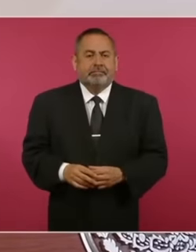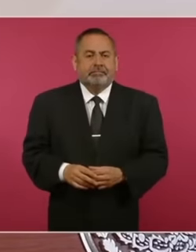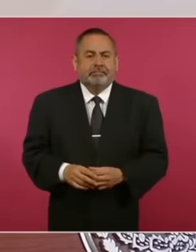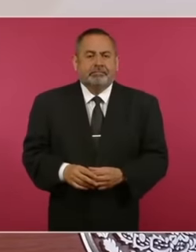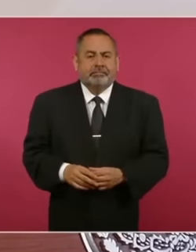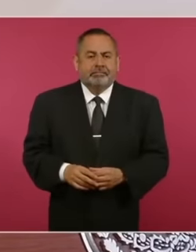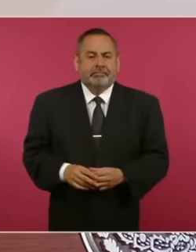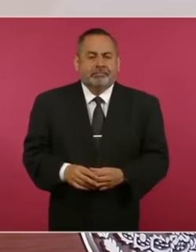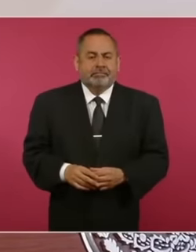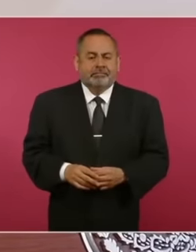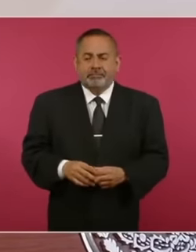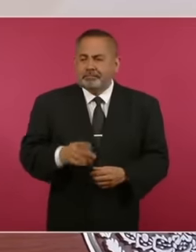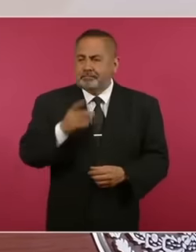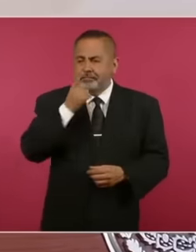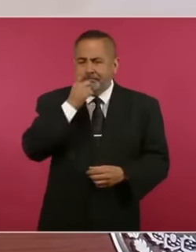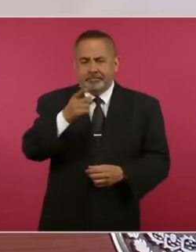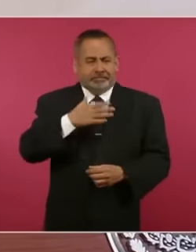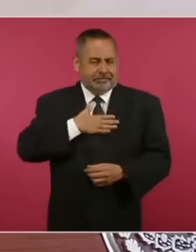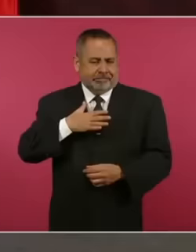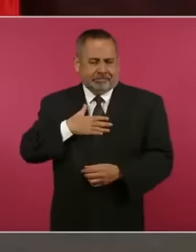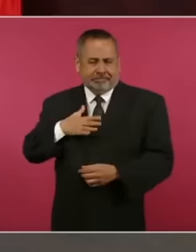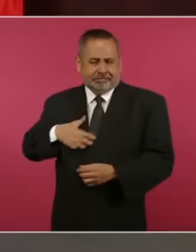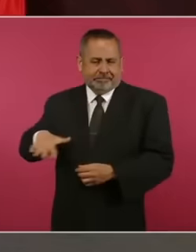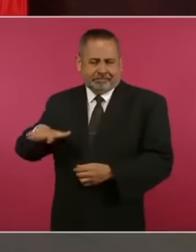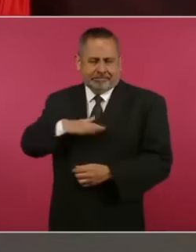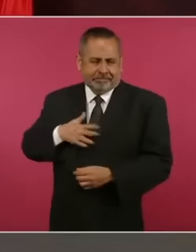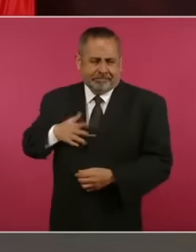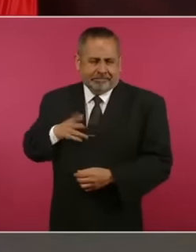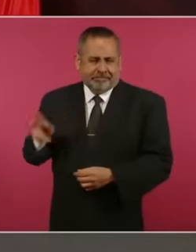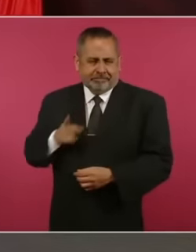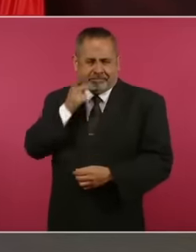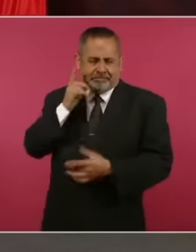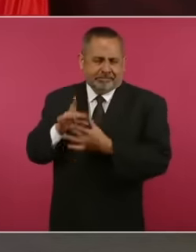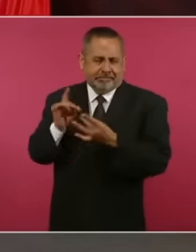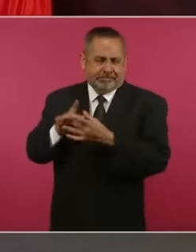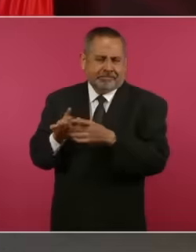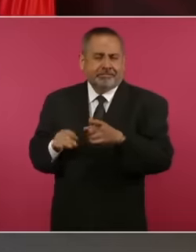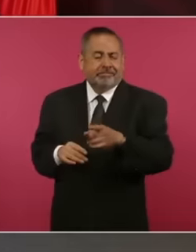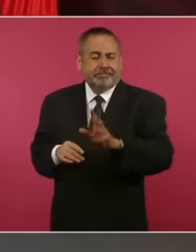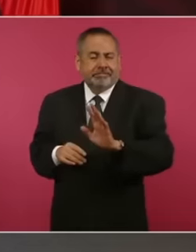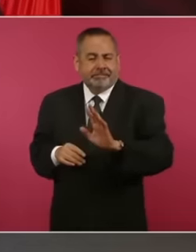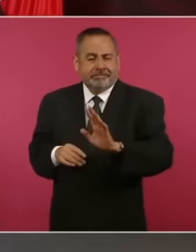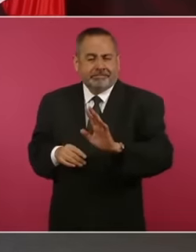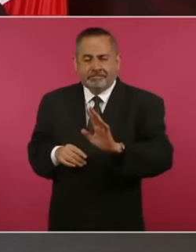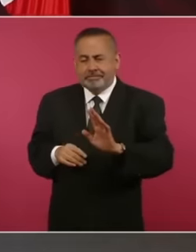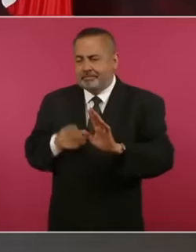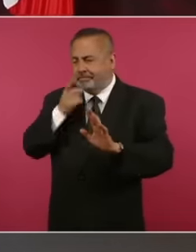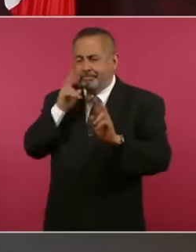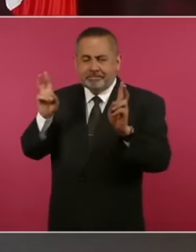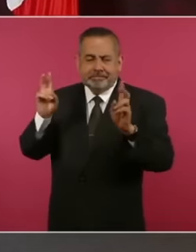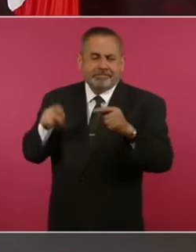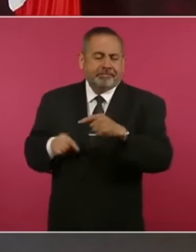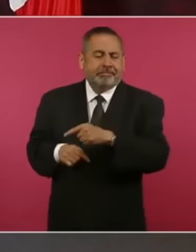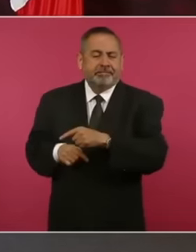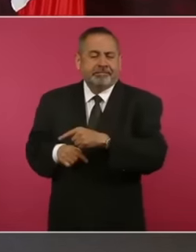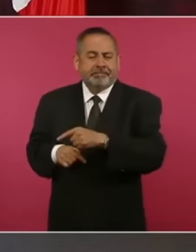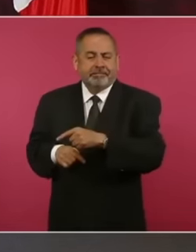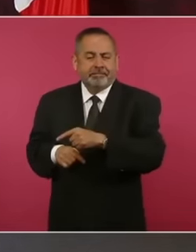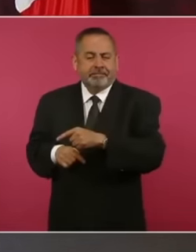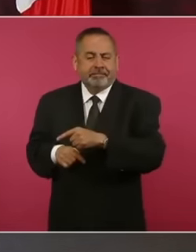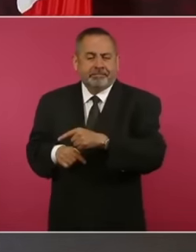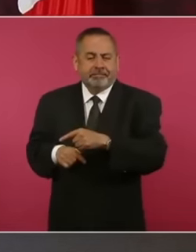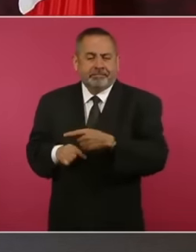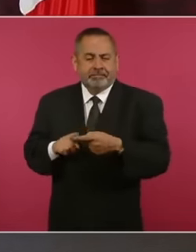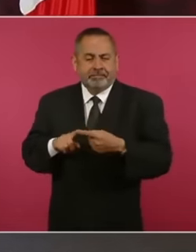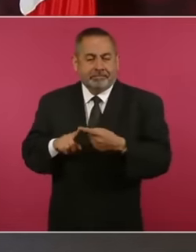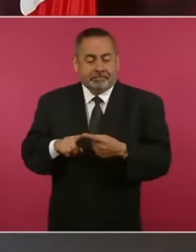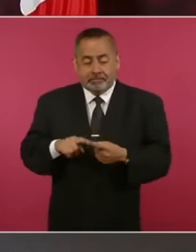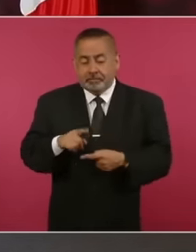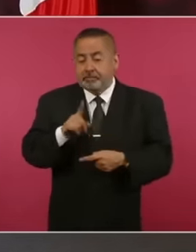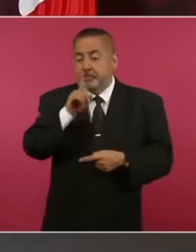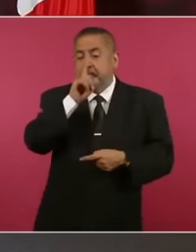there is a saying in my land in my water according to which to lie and eat fish you have